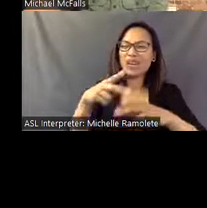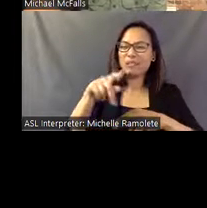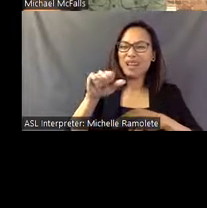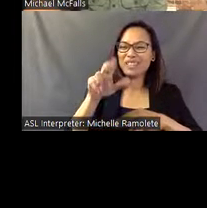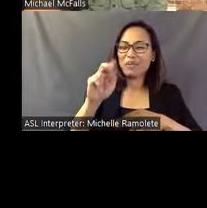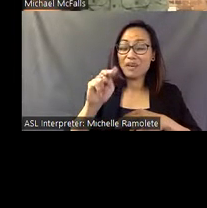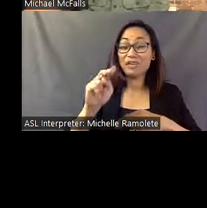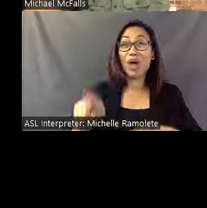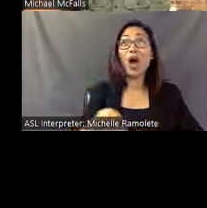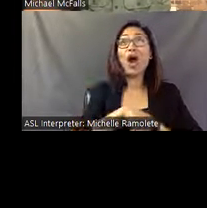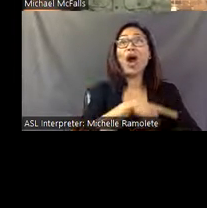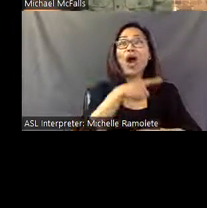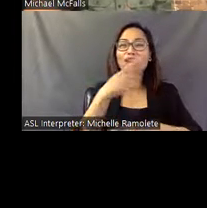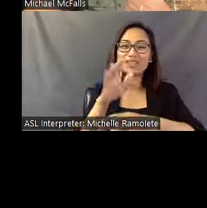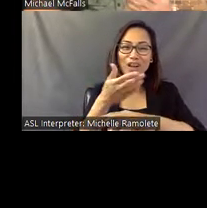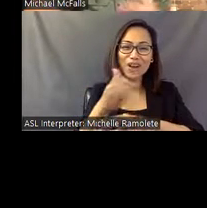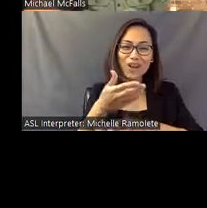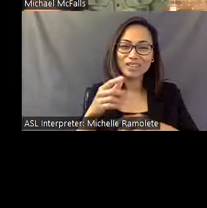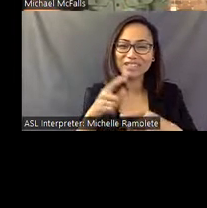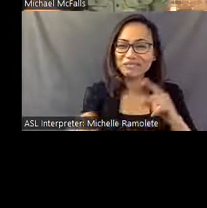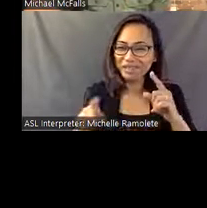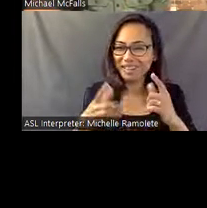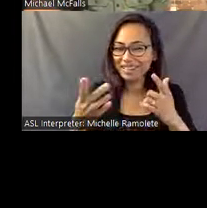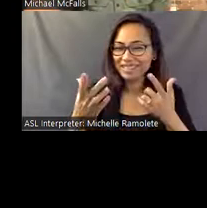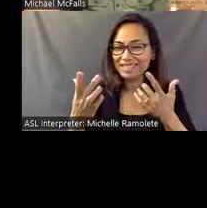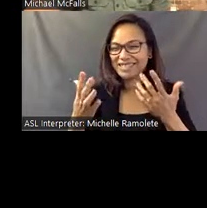But I'm gonna end it with this end of this video so you can kind of get a sense- because